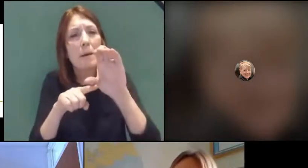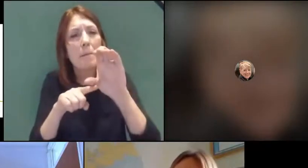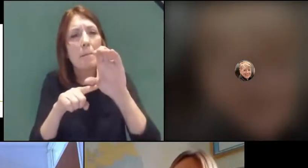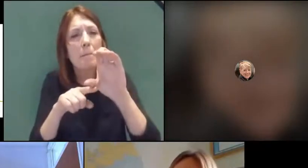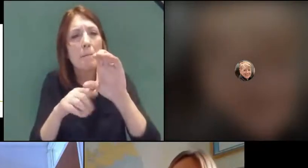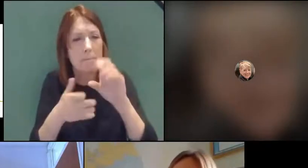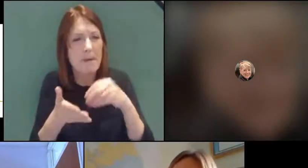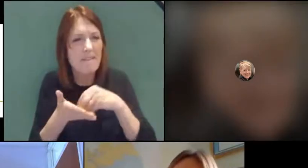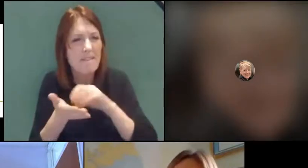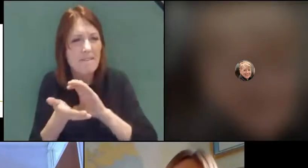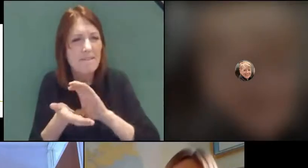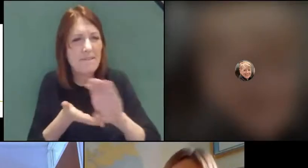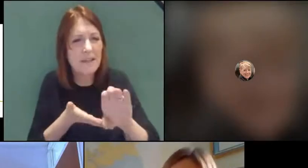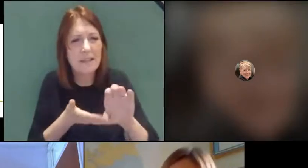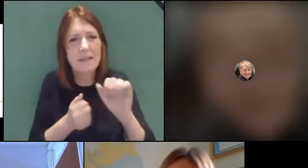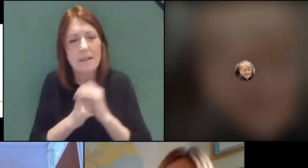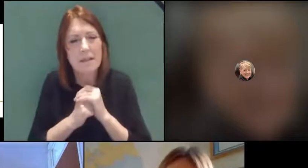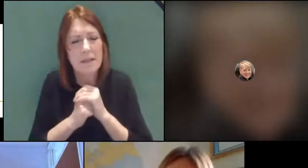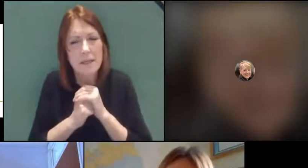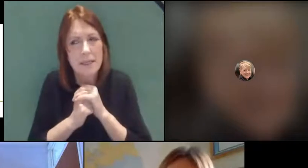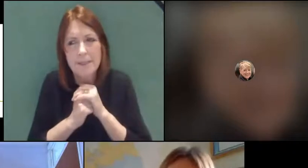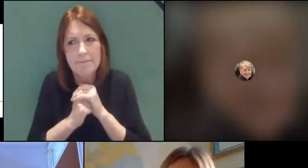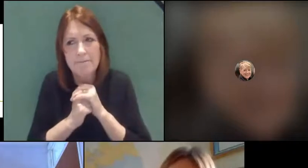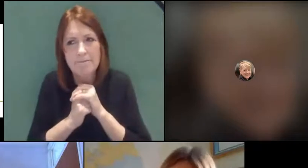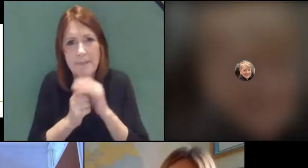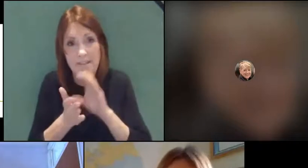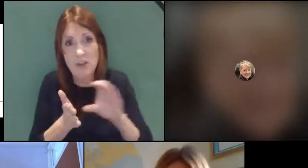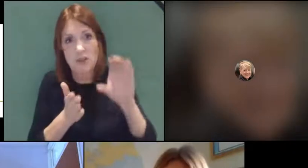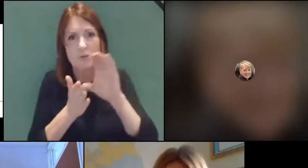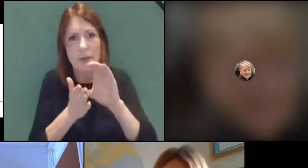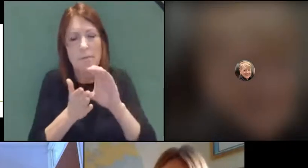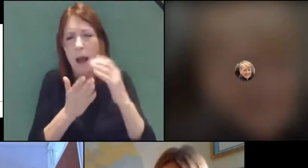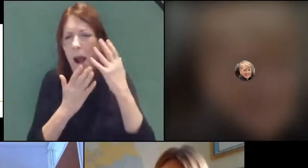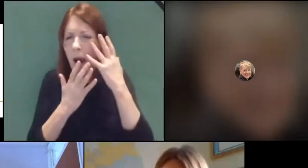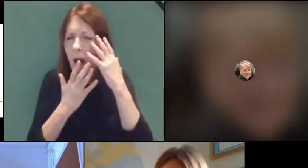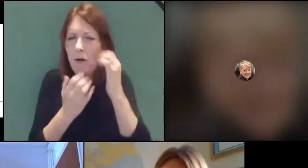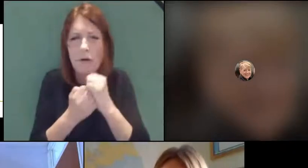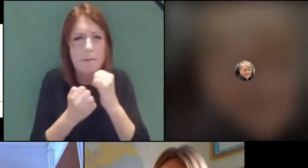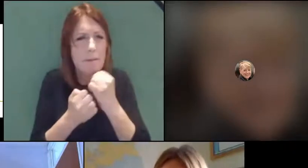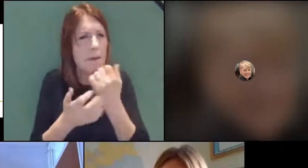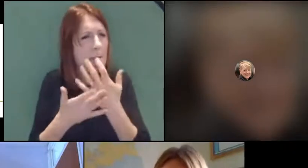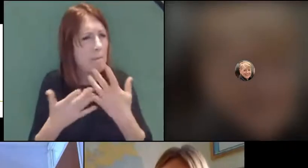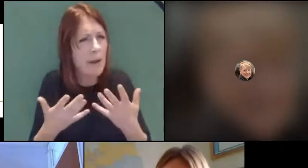this is and I can't remember exactly how much money is, but it is a lot of money - it's in is